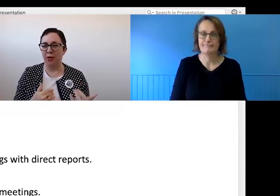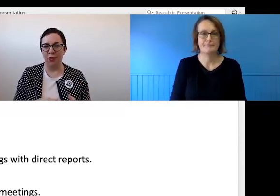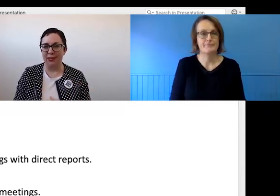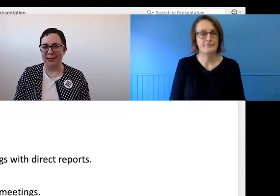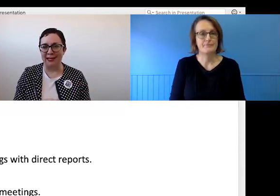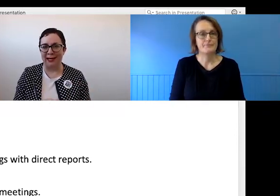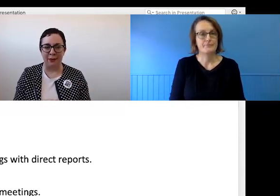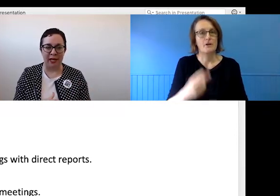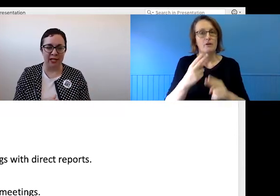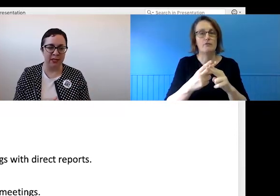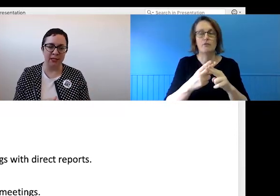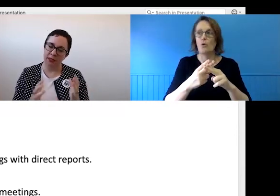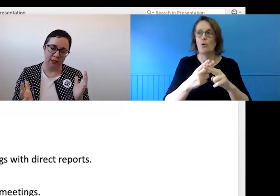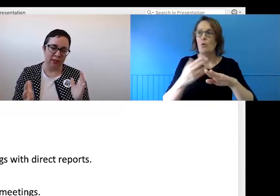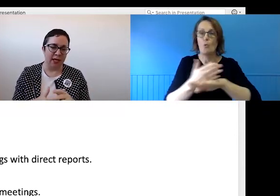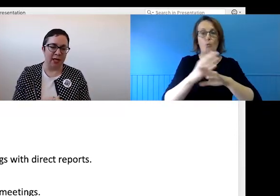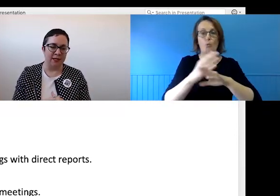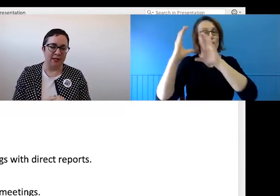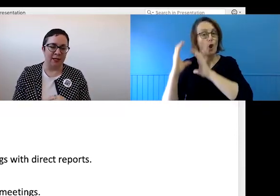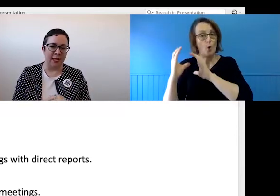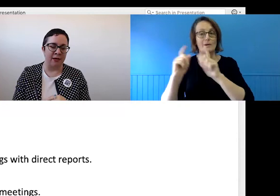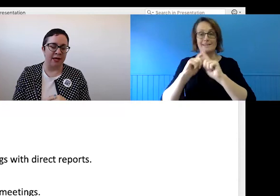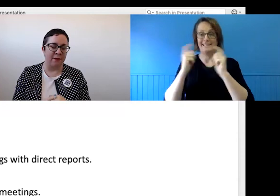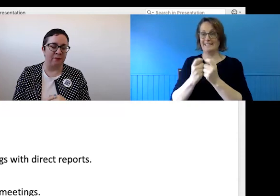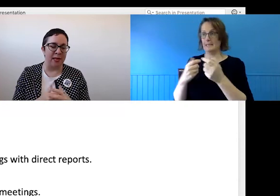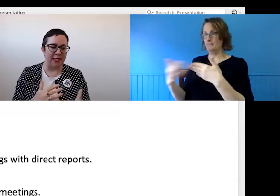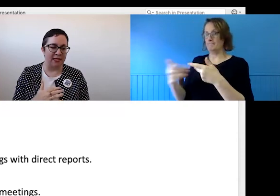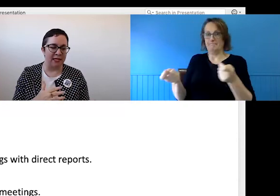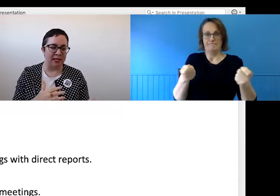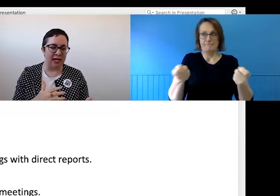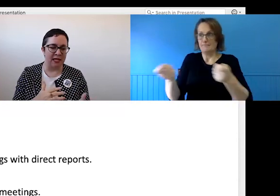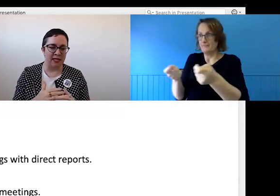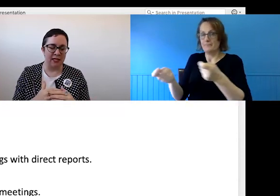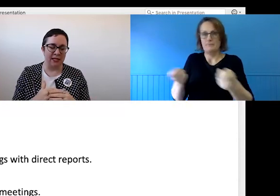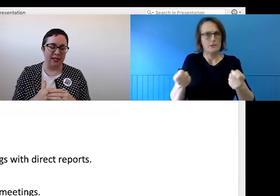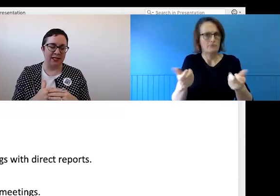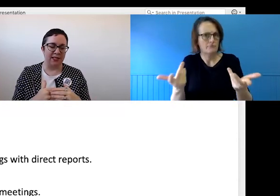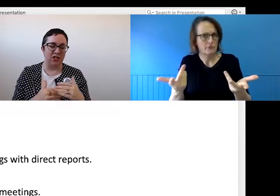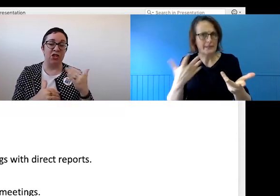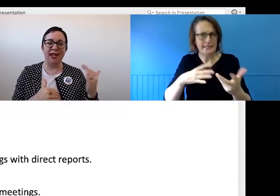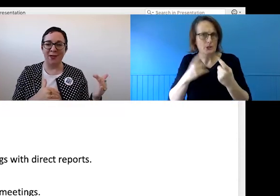location and team management, and balancing the need to check in with